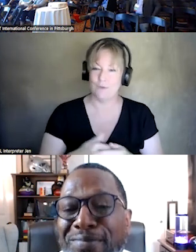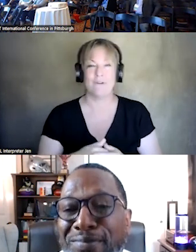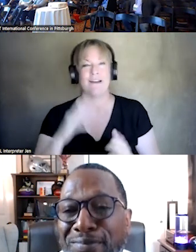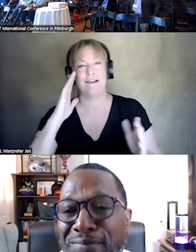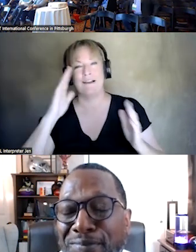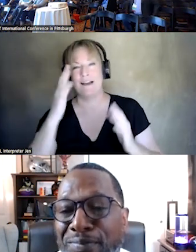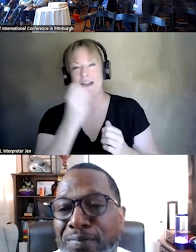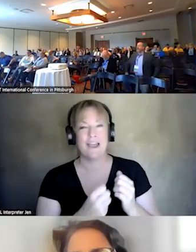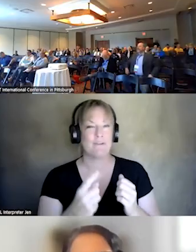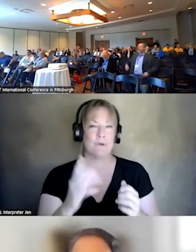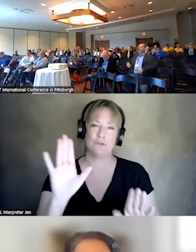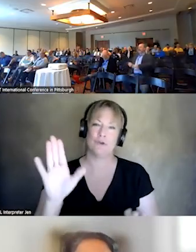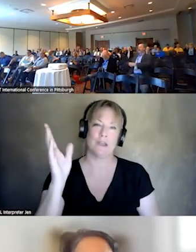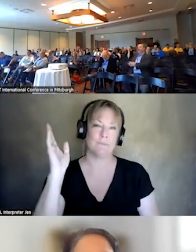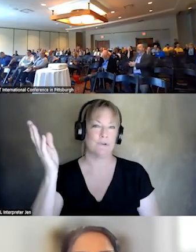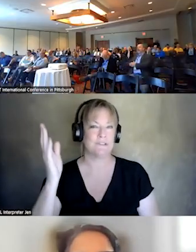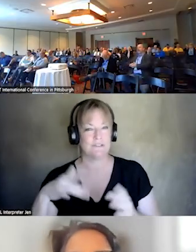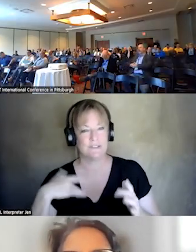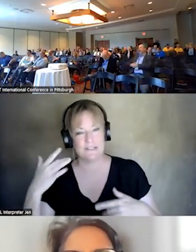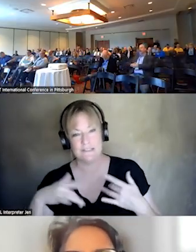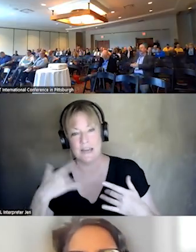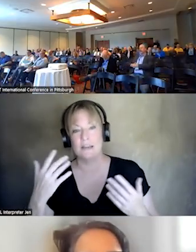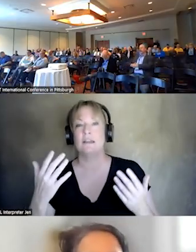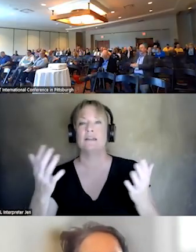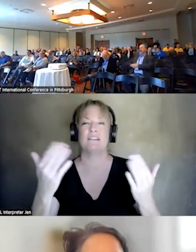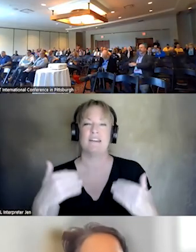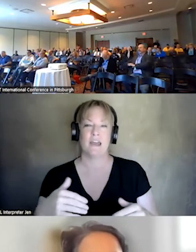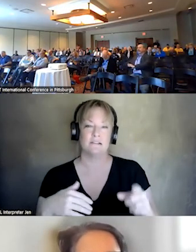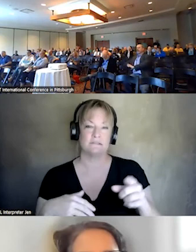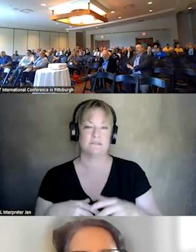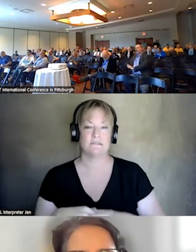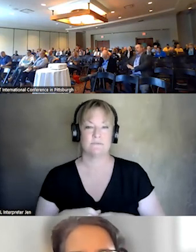GREAT PRESENTATION. SUPER EXCITING. WE CAN GO TO THE NEXT SLIDE I THINK. YEAH,